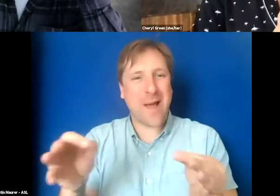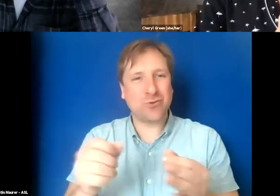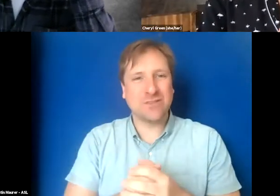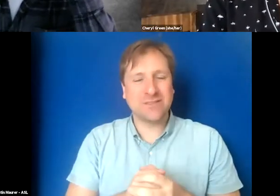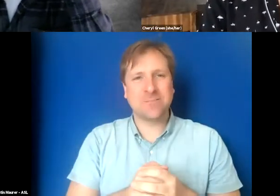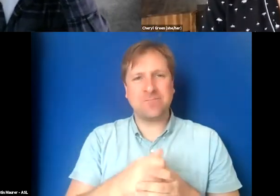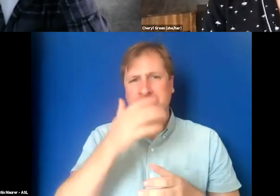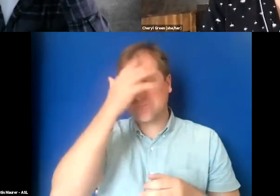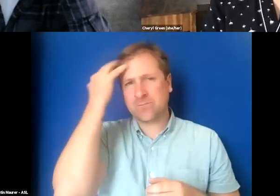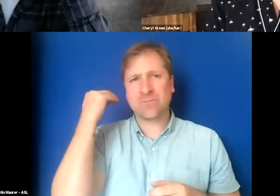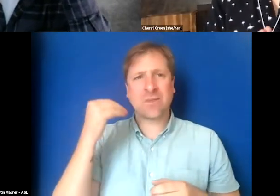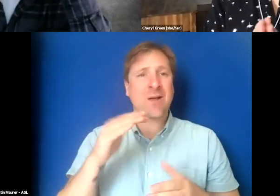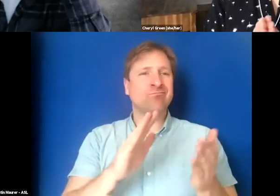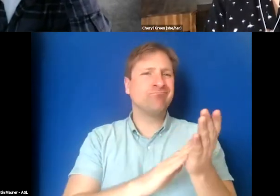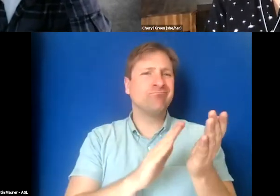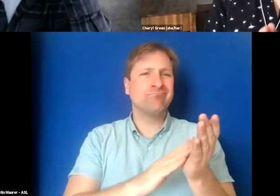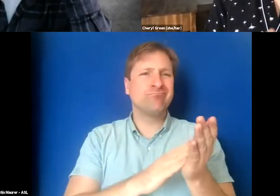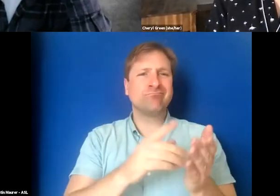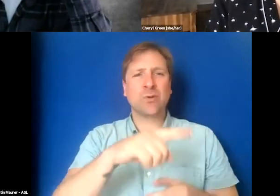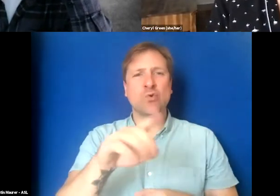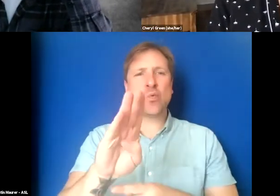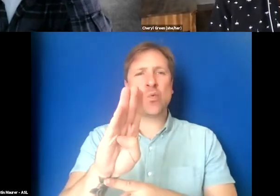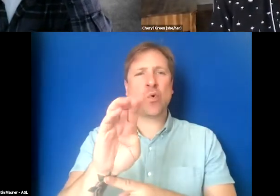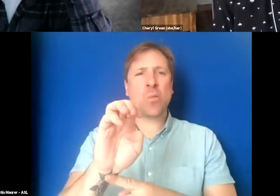And then endless kudos to Brenda Avila-Hanna,